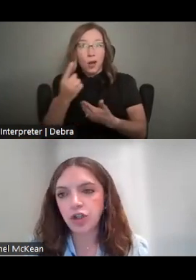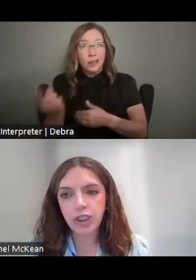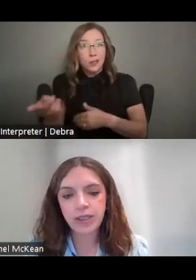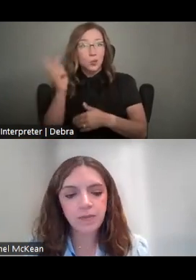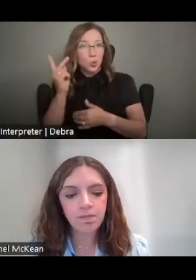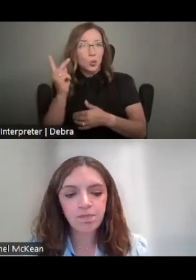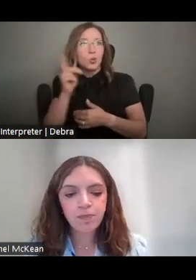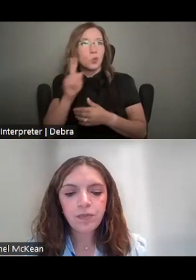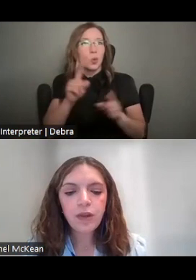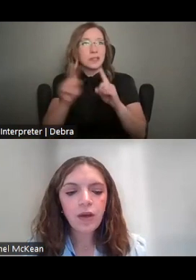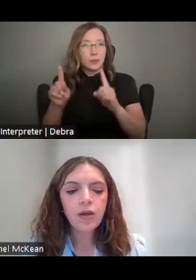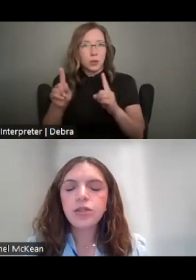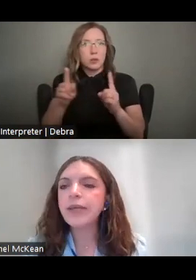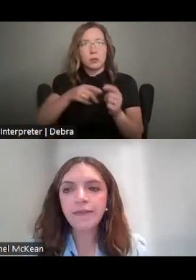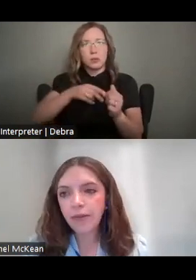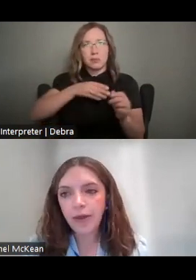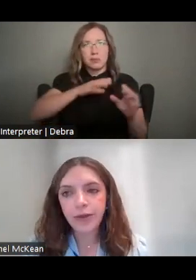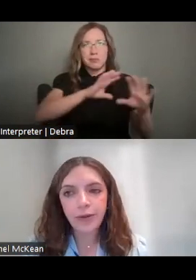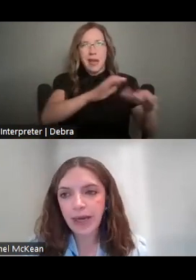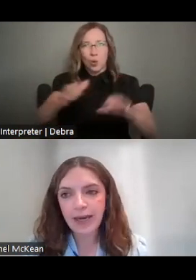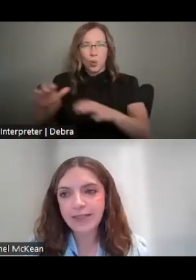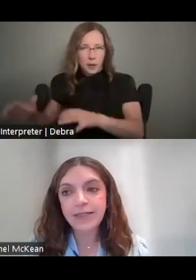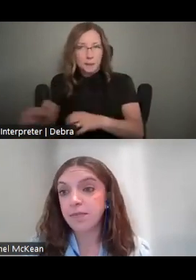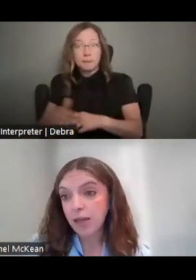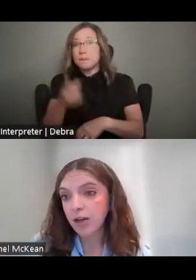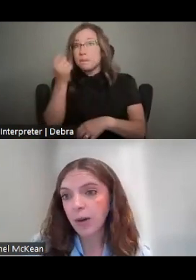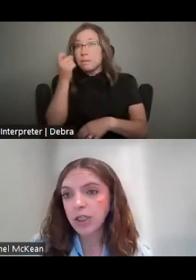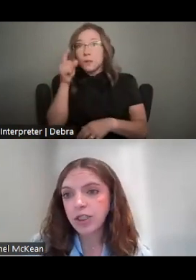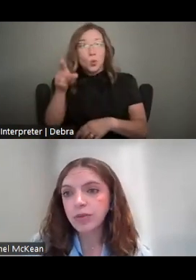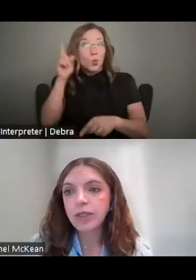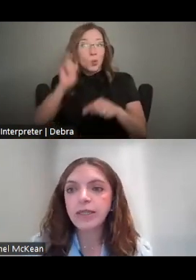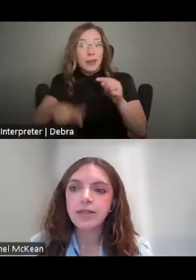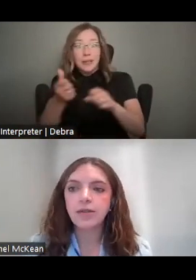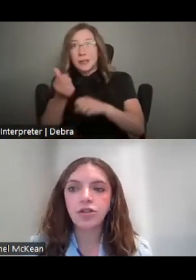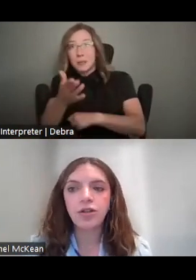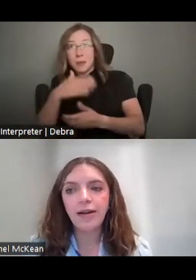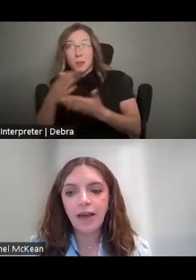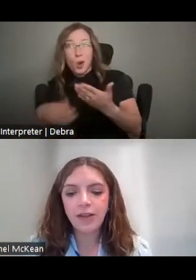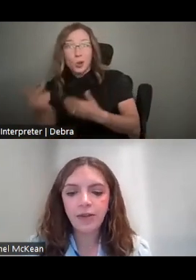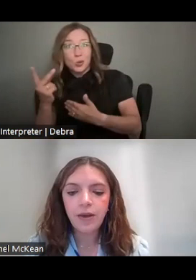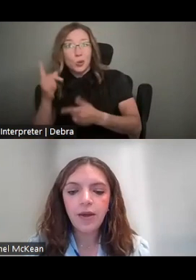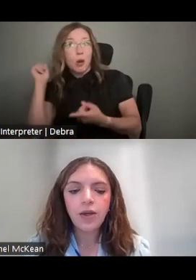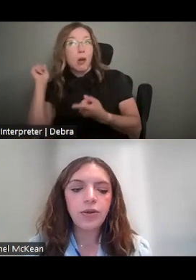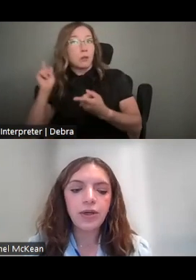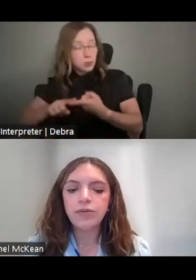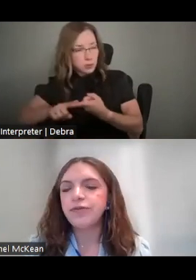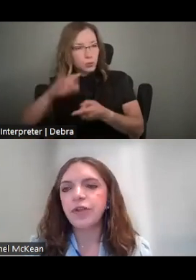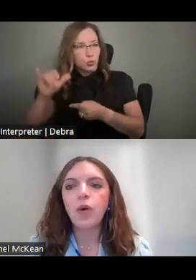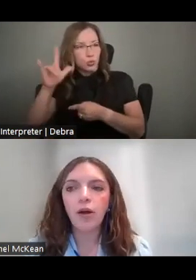INSTRUCTIONS. SO, EVEN THOUGH YOU CAN'T SUBMIT YOUR PART TWO UNTIL JULY 11TH, YOU CAN REVIEW ALL THE